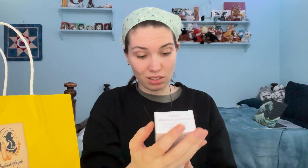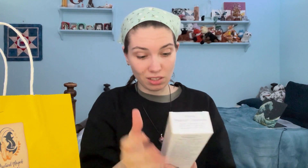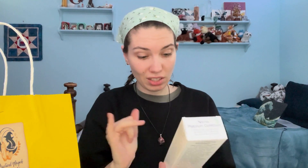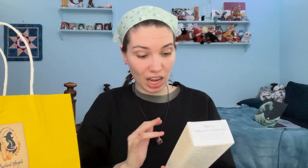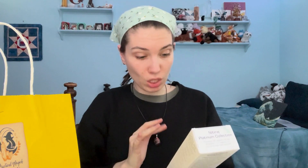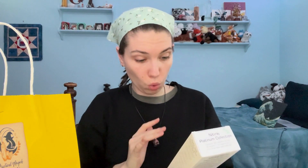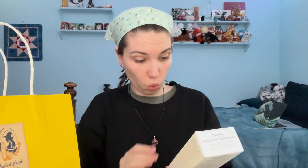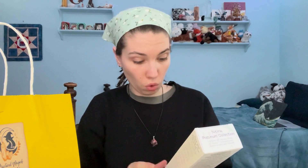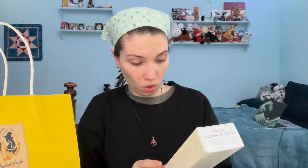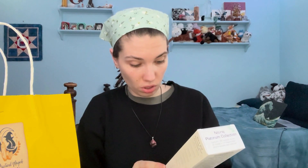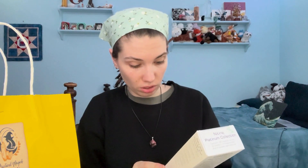That's cool!